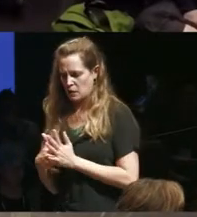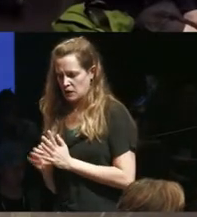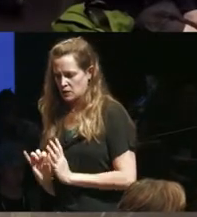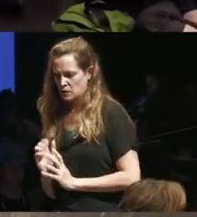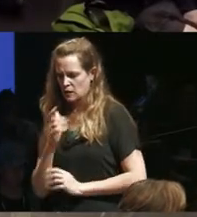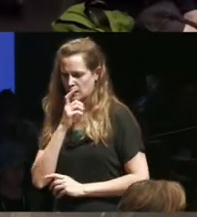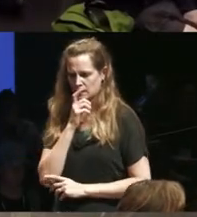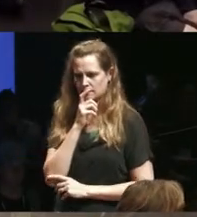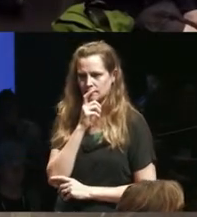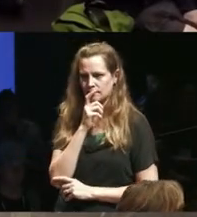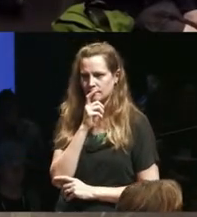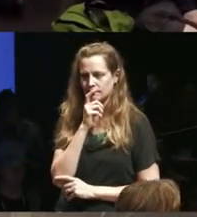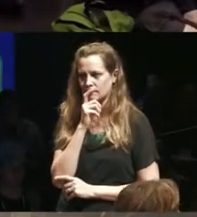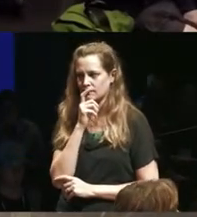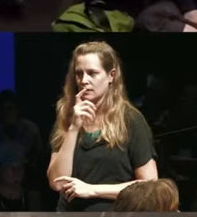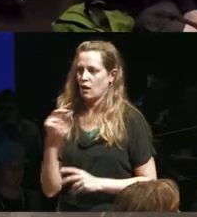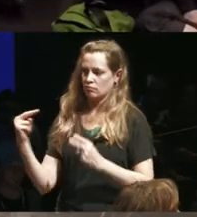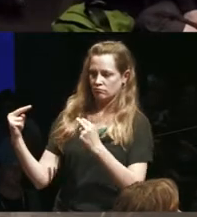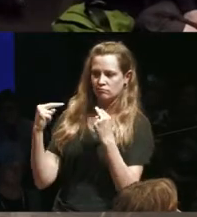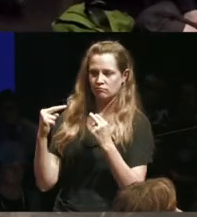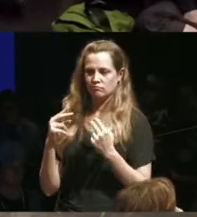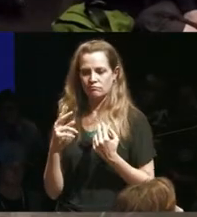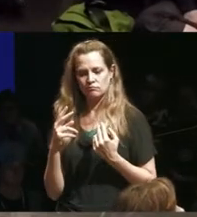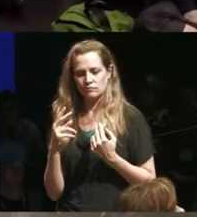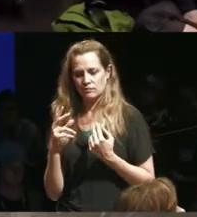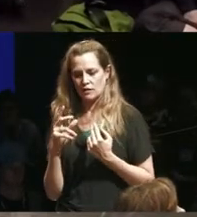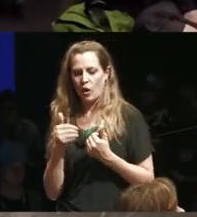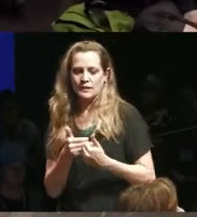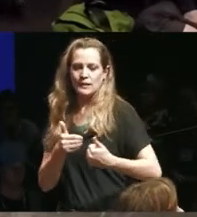objectifying disability is a way of separating themselves from their own